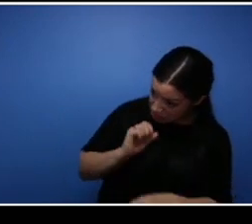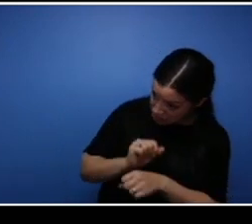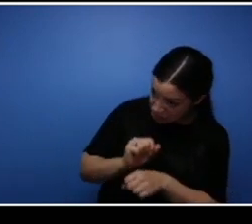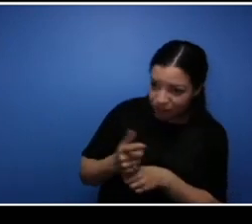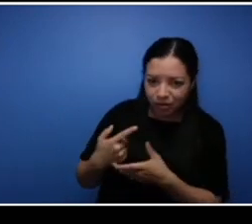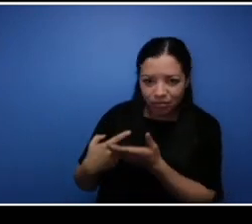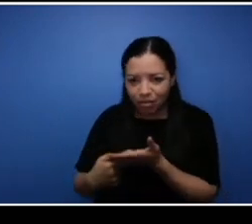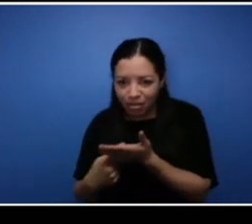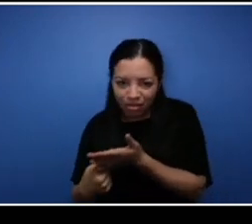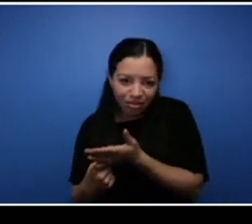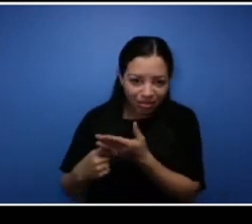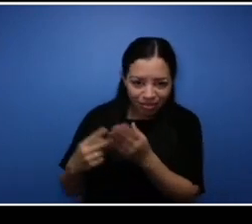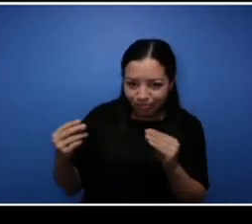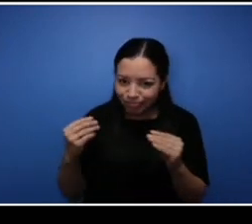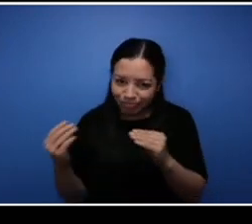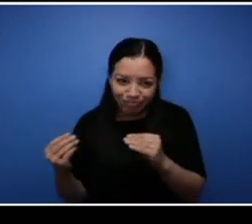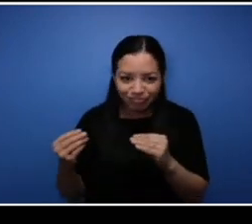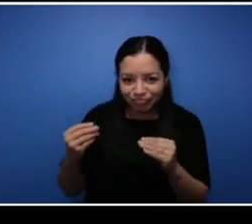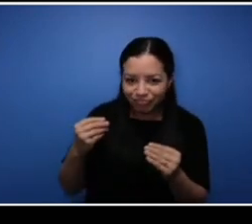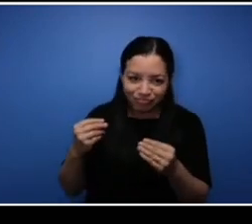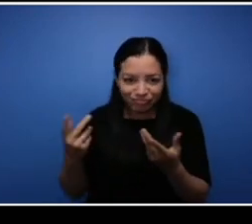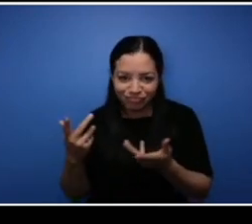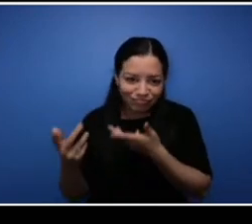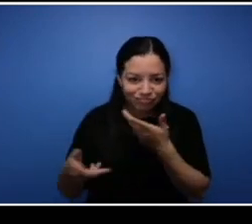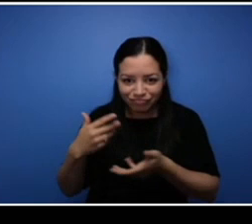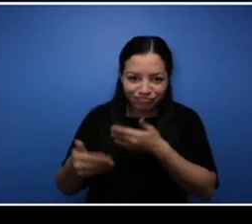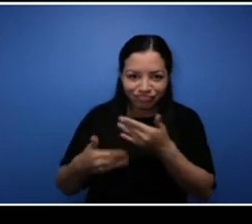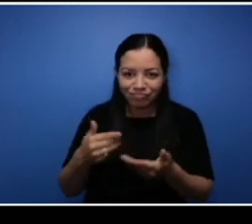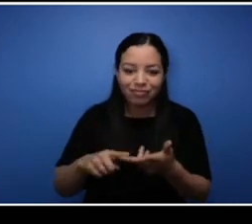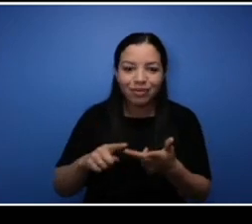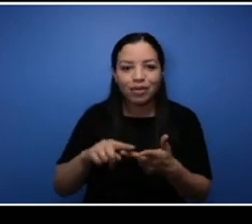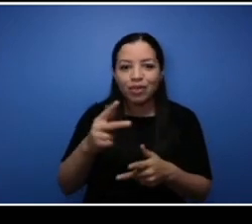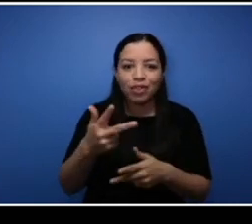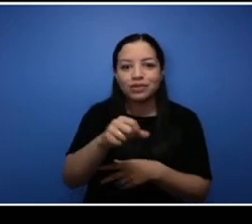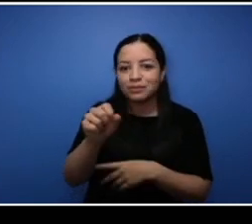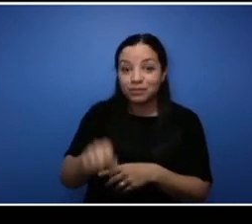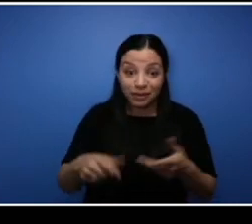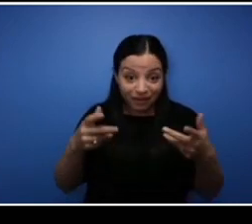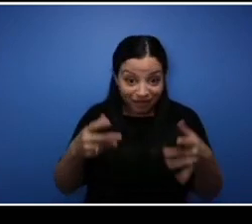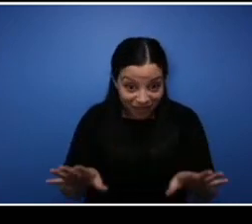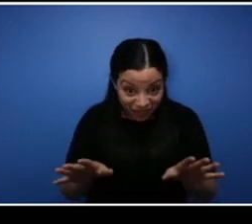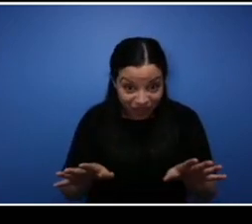their their court, their third semester, they came in seen me, sat down, interviewed them,